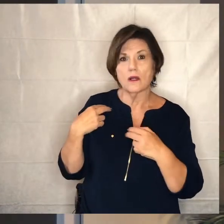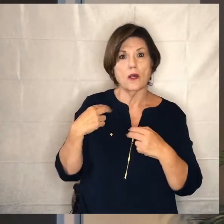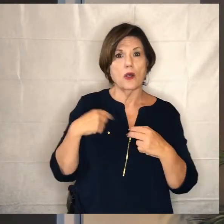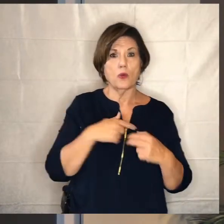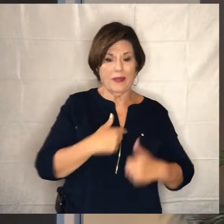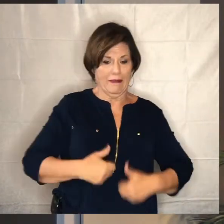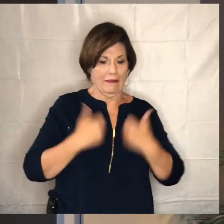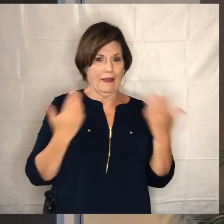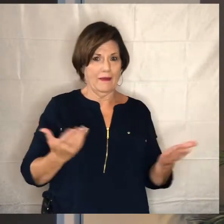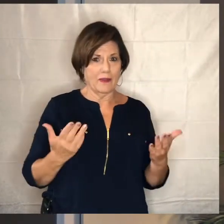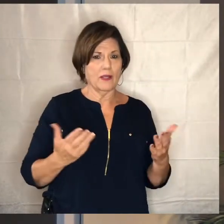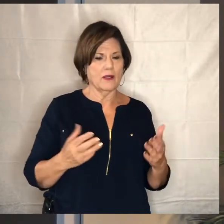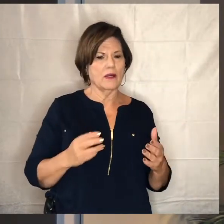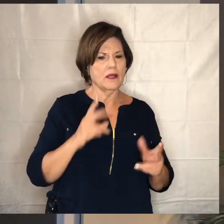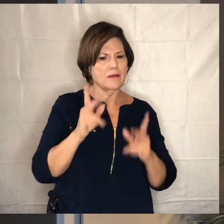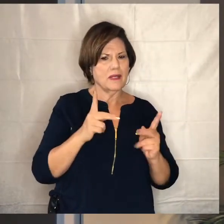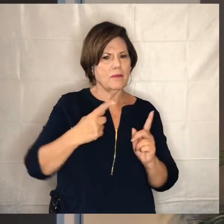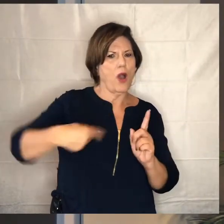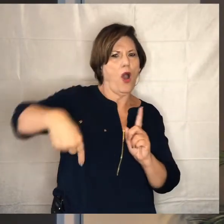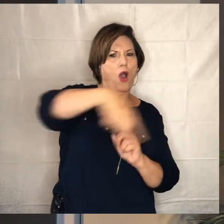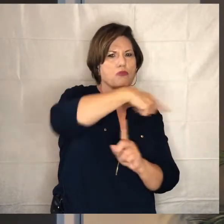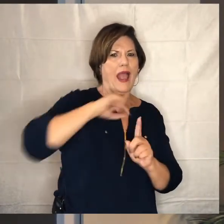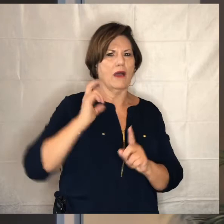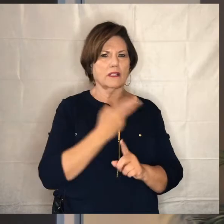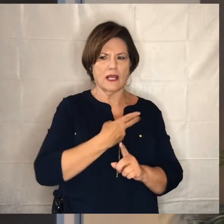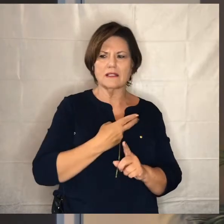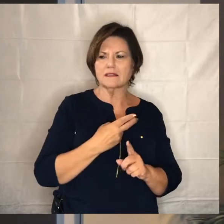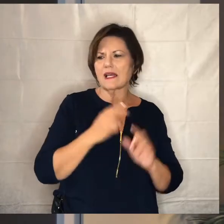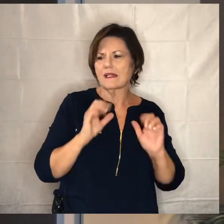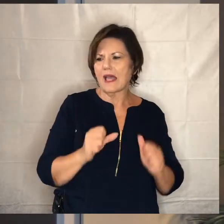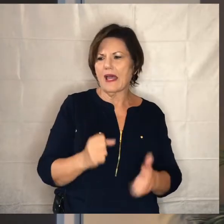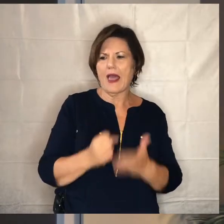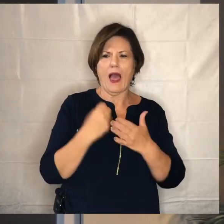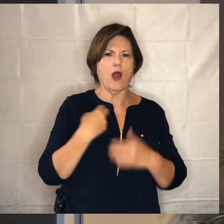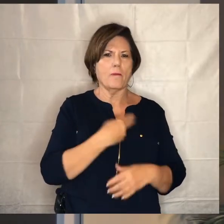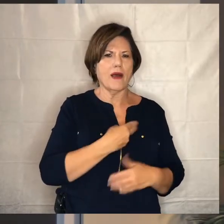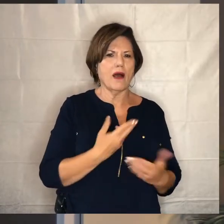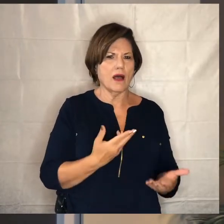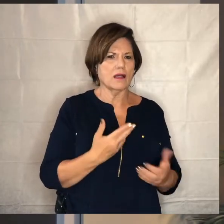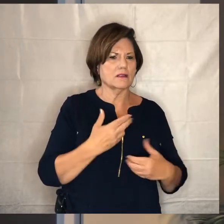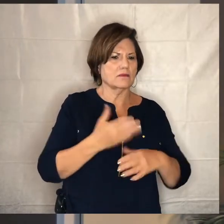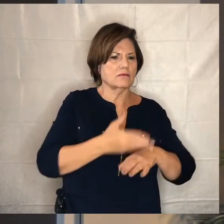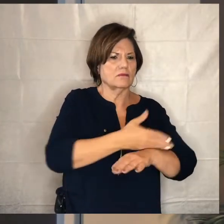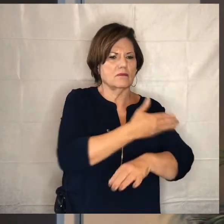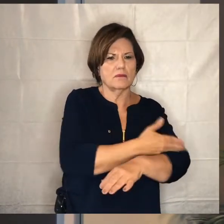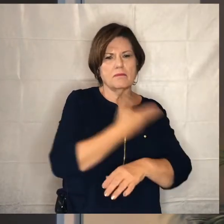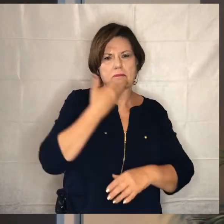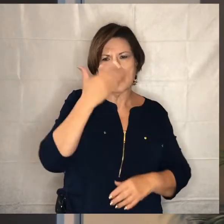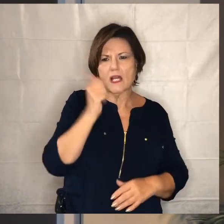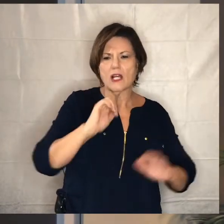who we have surrounded us with who can make us better who can challenge the ideas that we have who can say